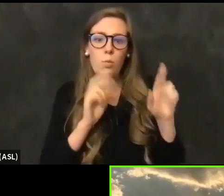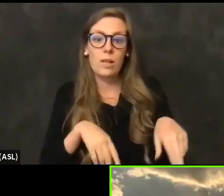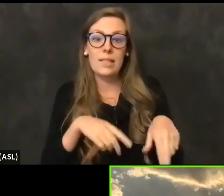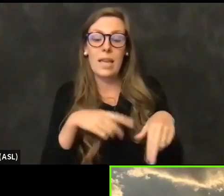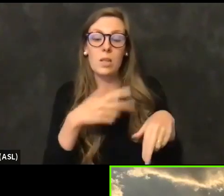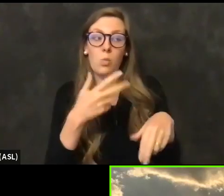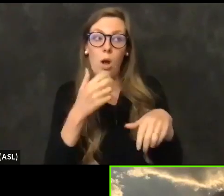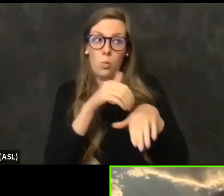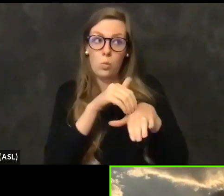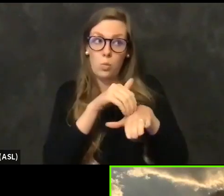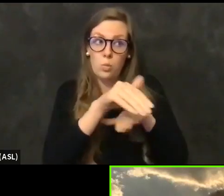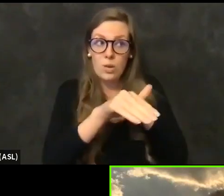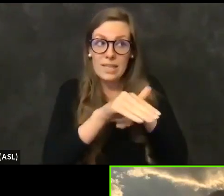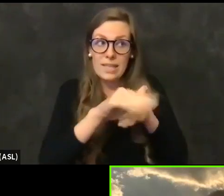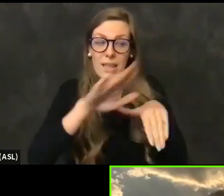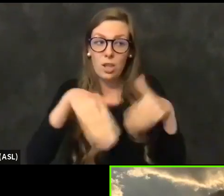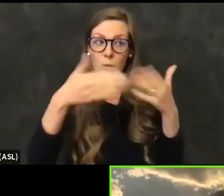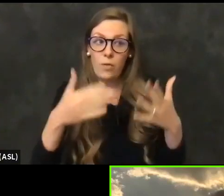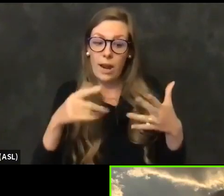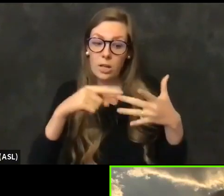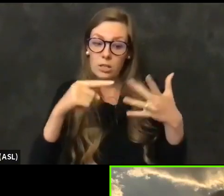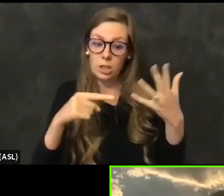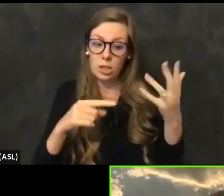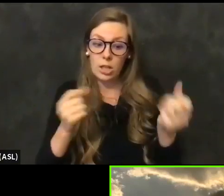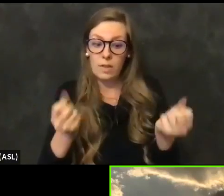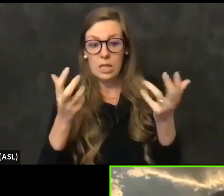the providers in all these different areas in the counties,